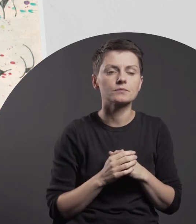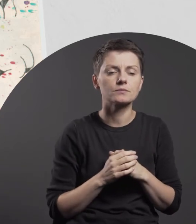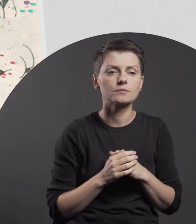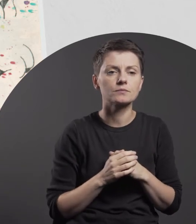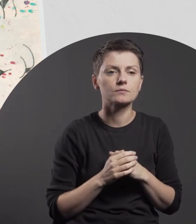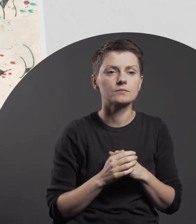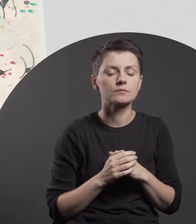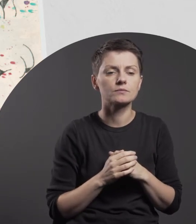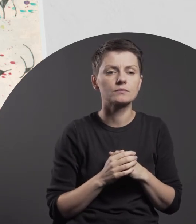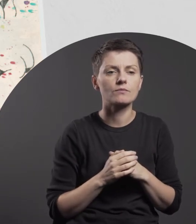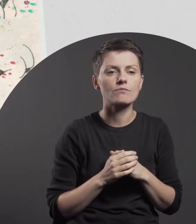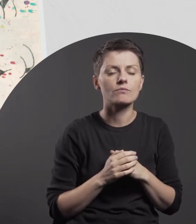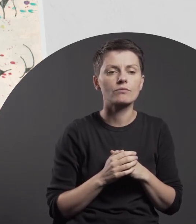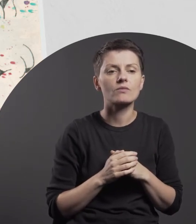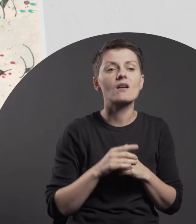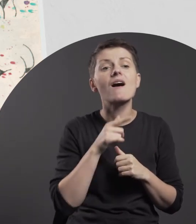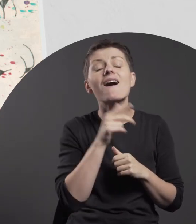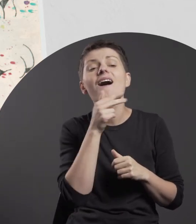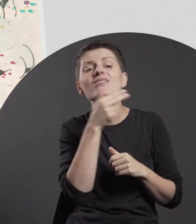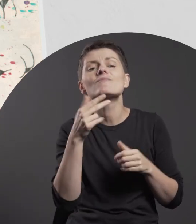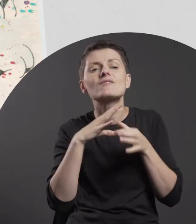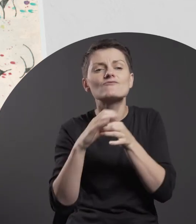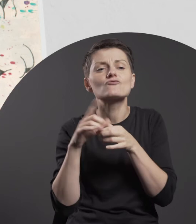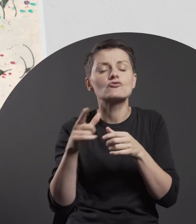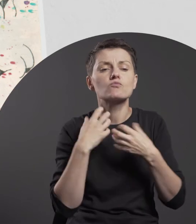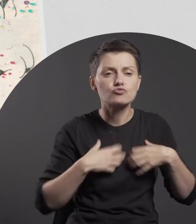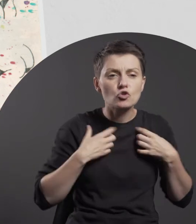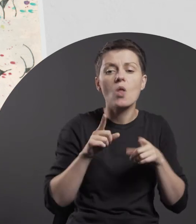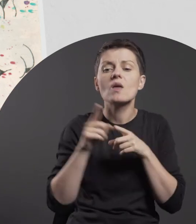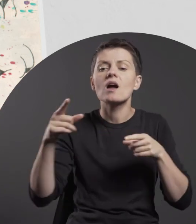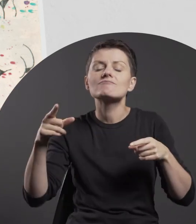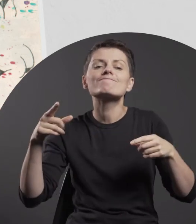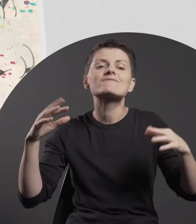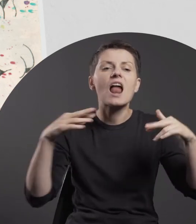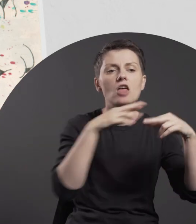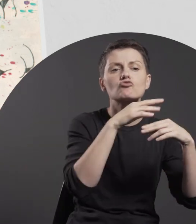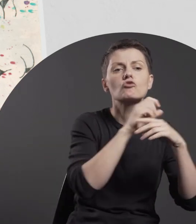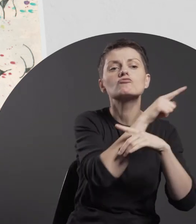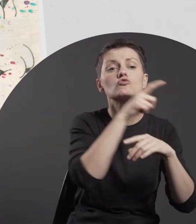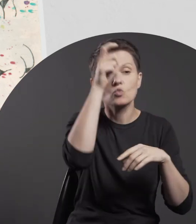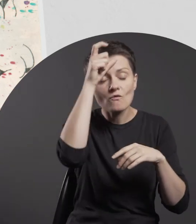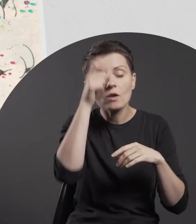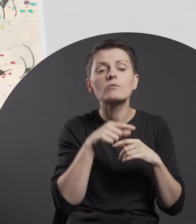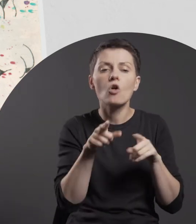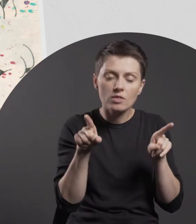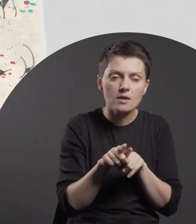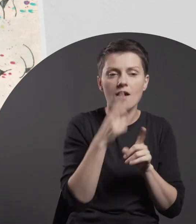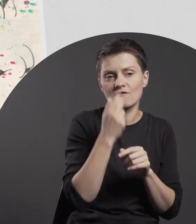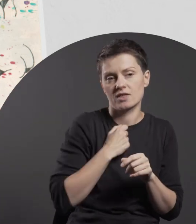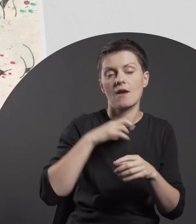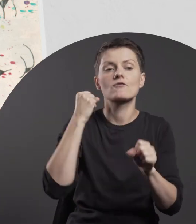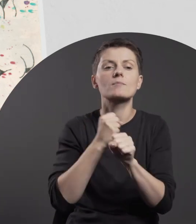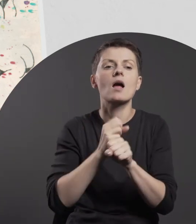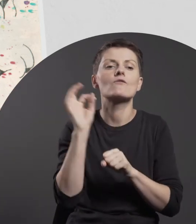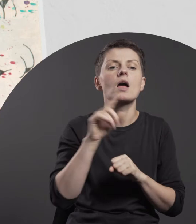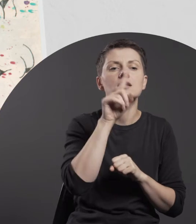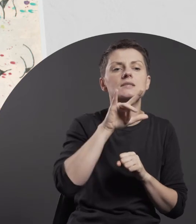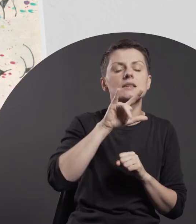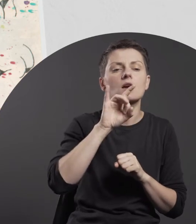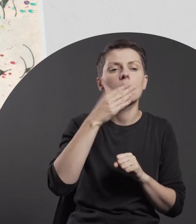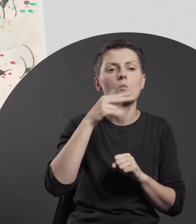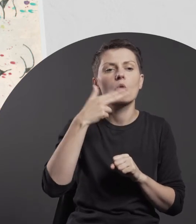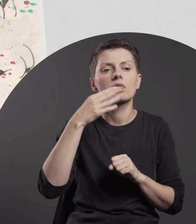Nature and its interdependence on humans are also part and parcel of Zygmunt Rytka’s “Momentary Objects”.